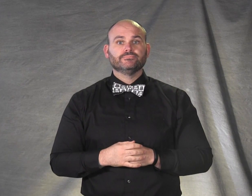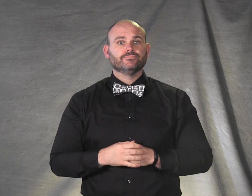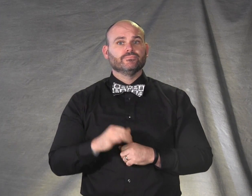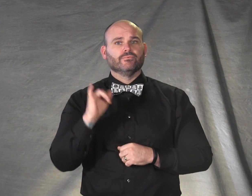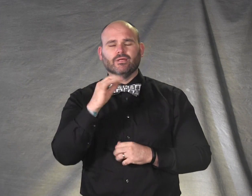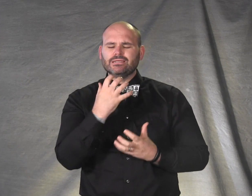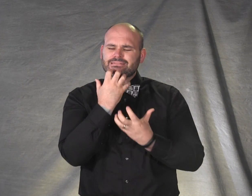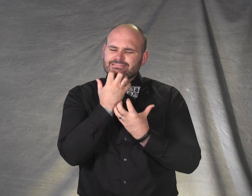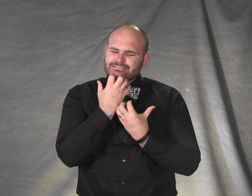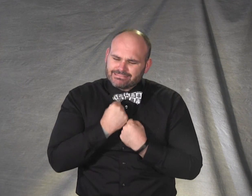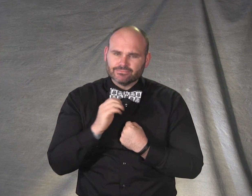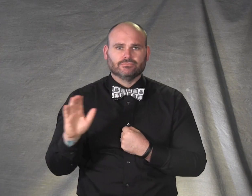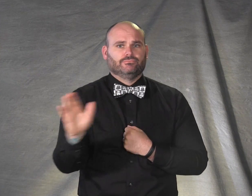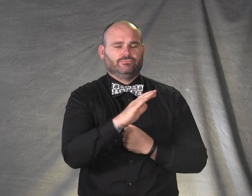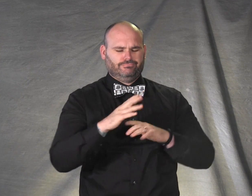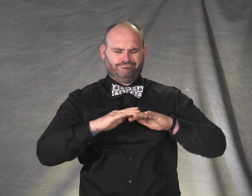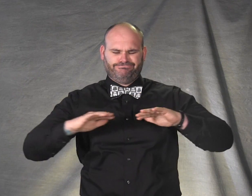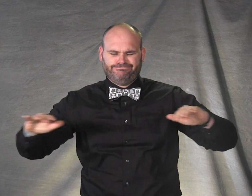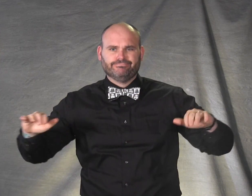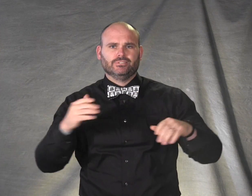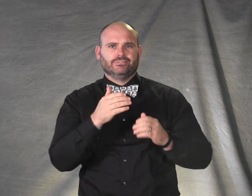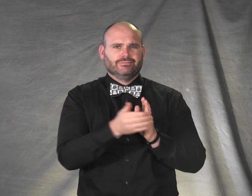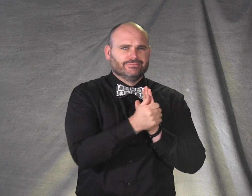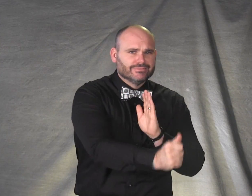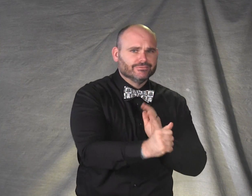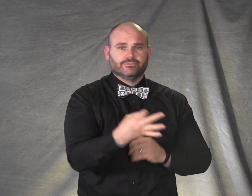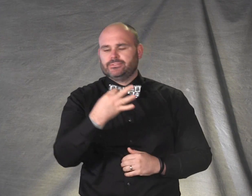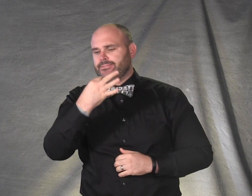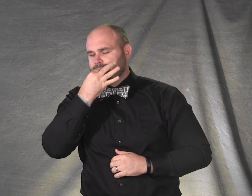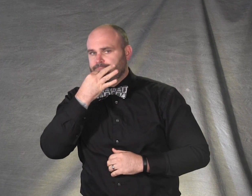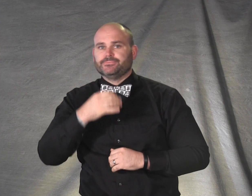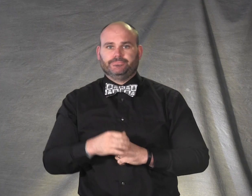inclusive of their skills and talents.